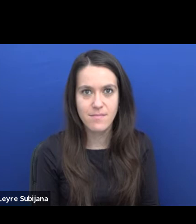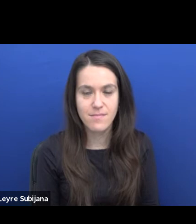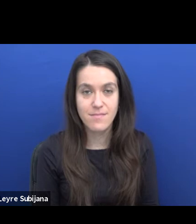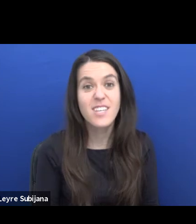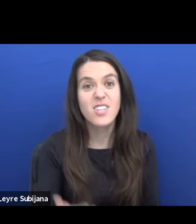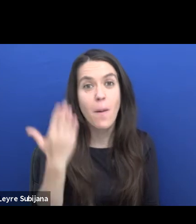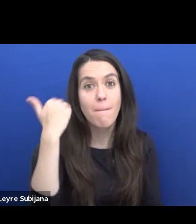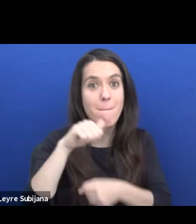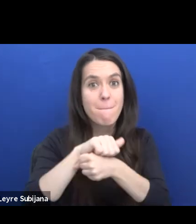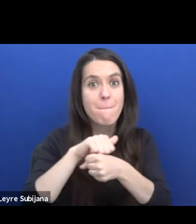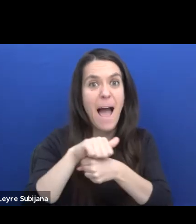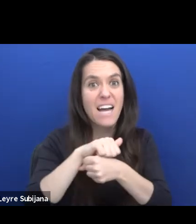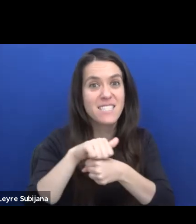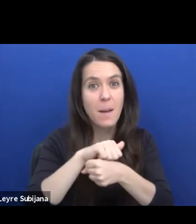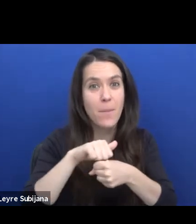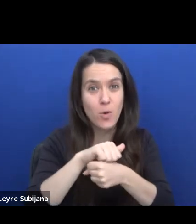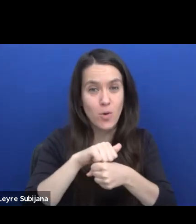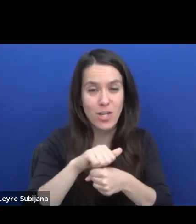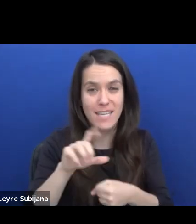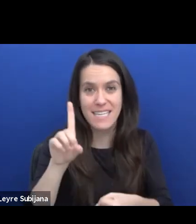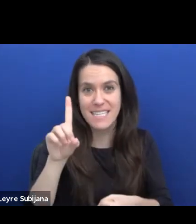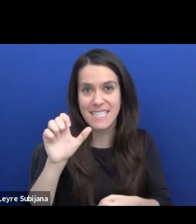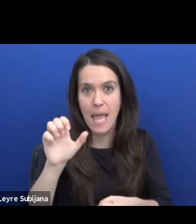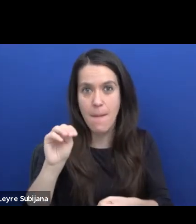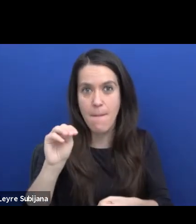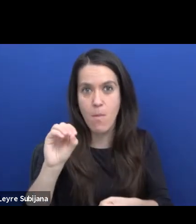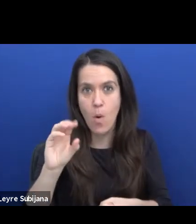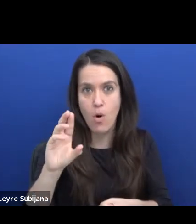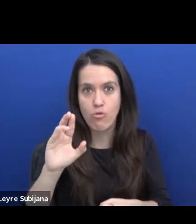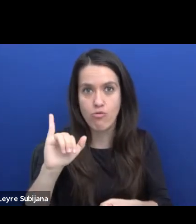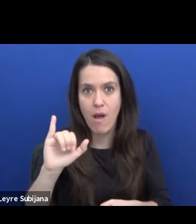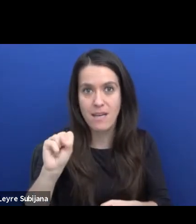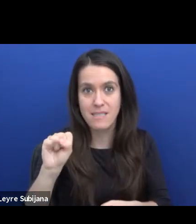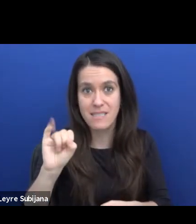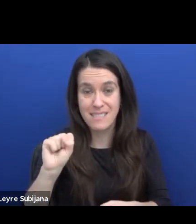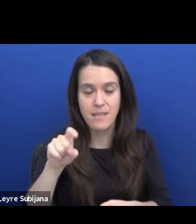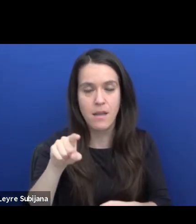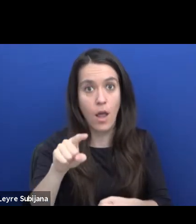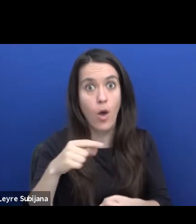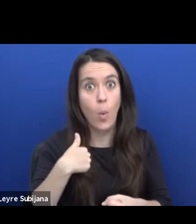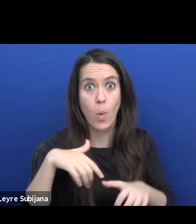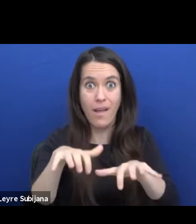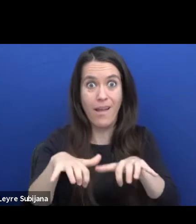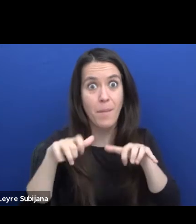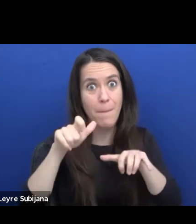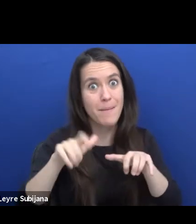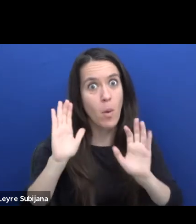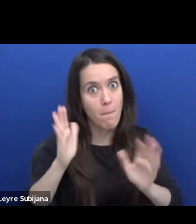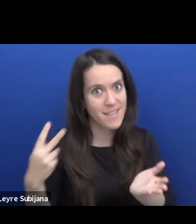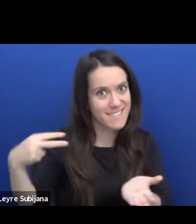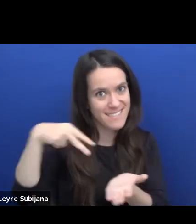we did it on the stage, but the people should go on the stage. So we had to figure out a way how they can do it